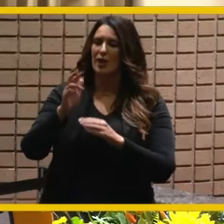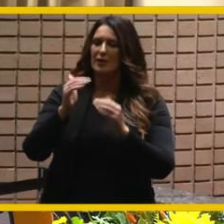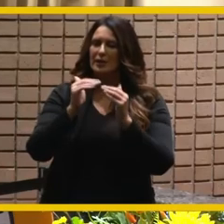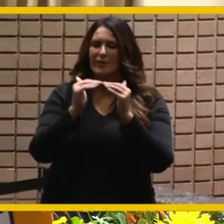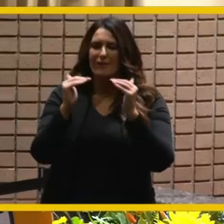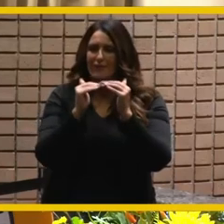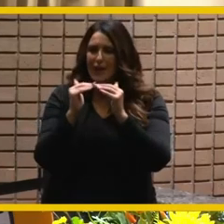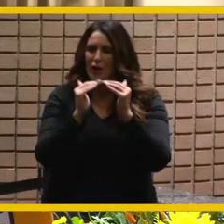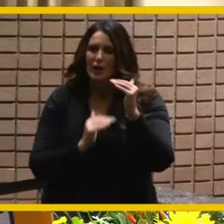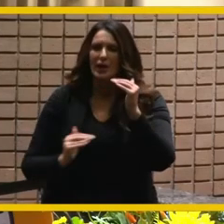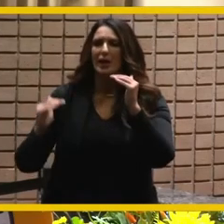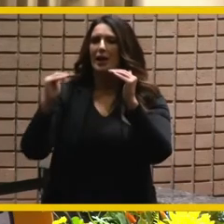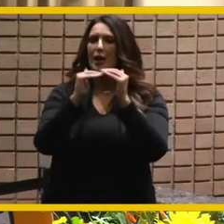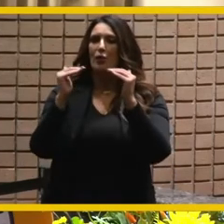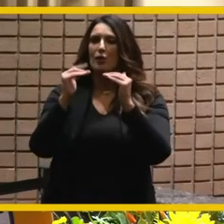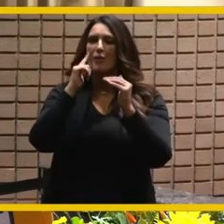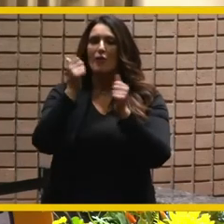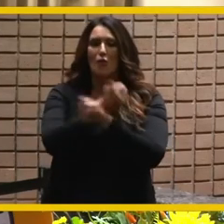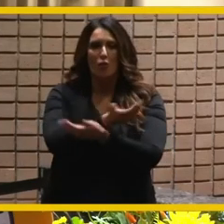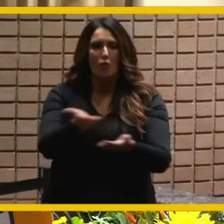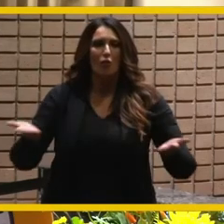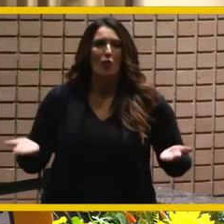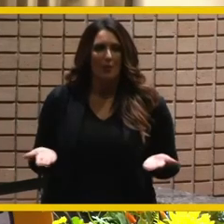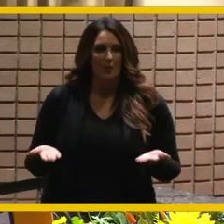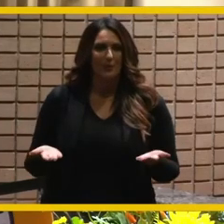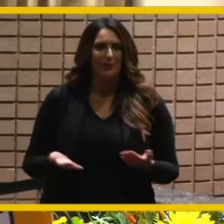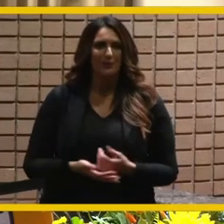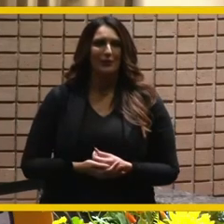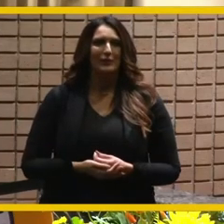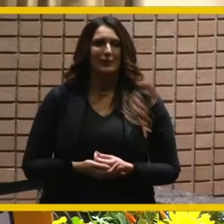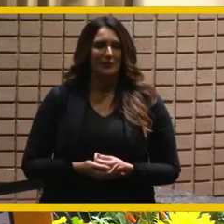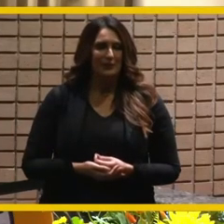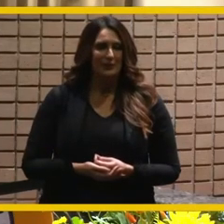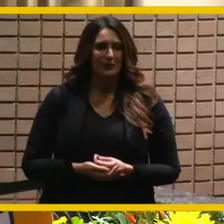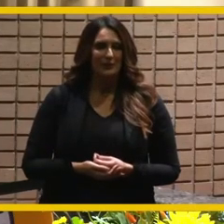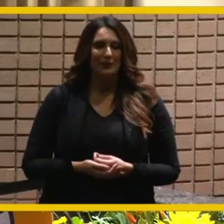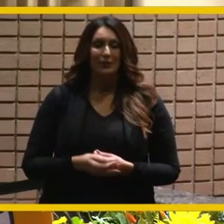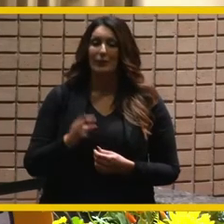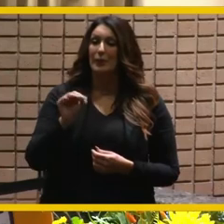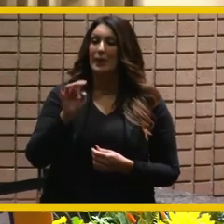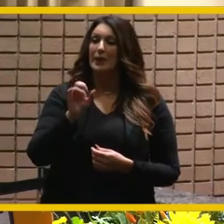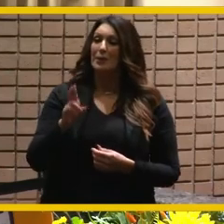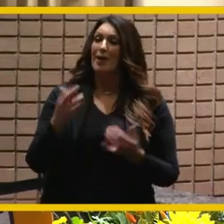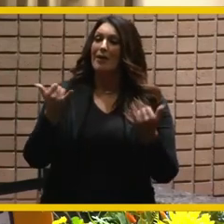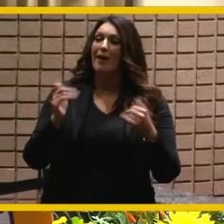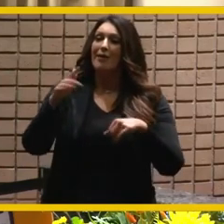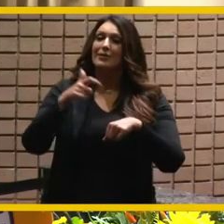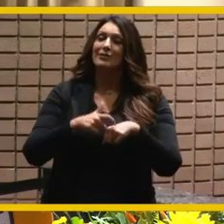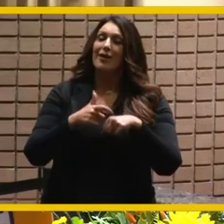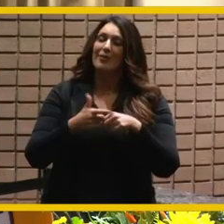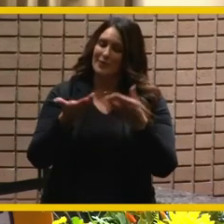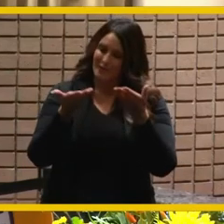and equitable for everyone as the mayor's term is ending he has finished strong